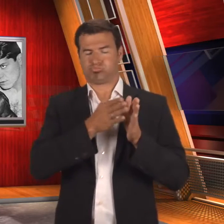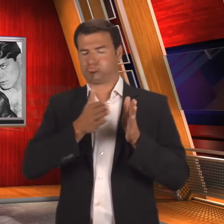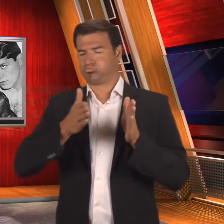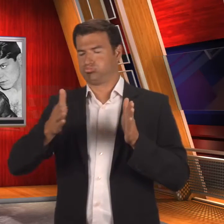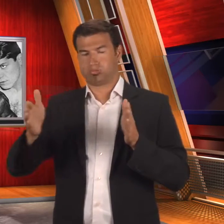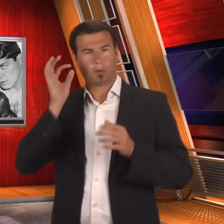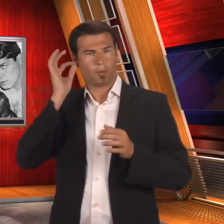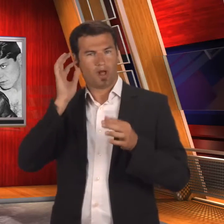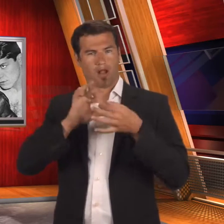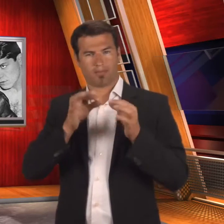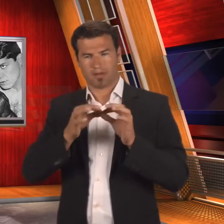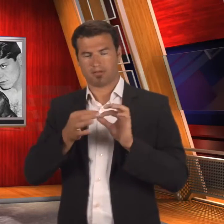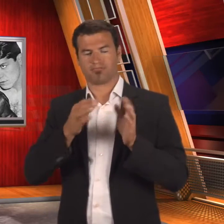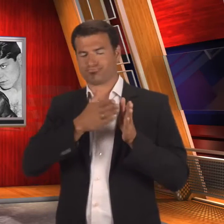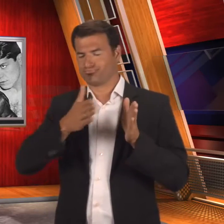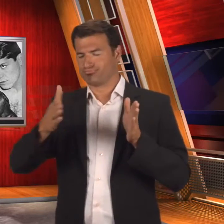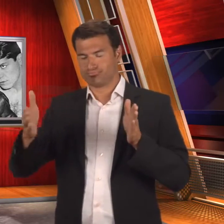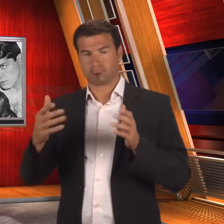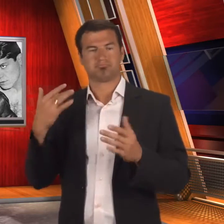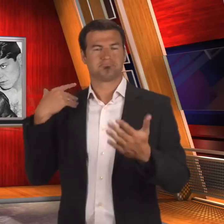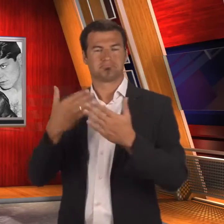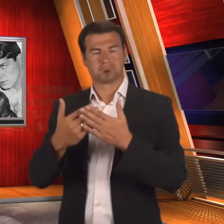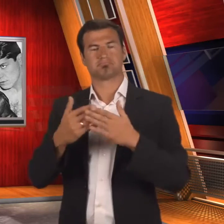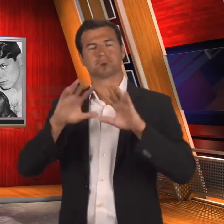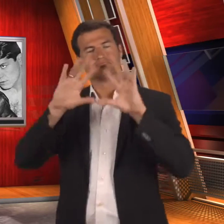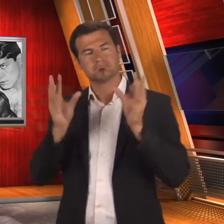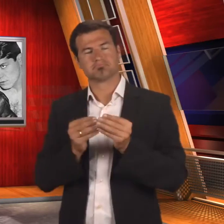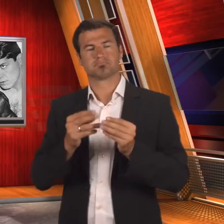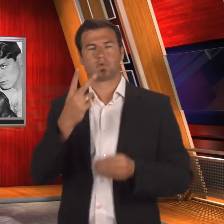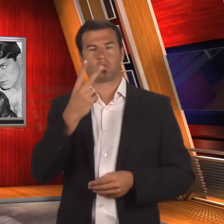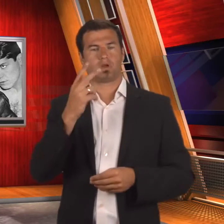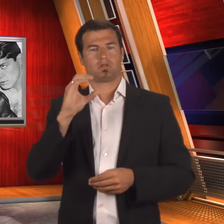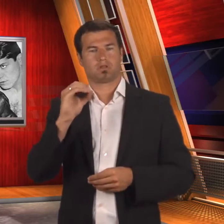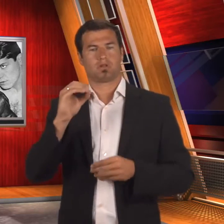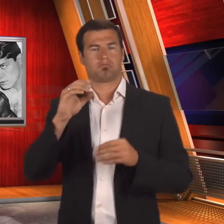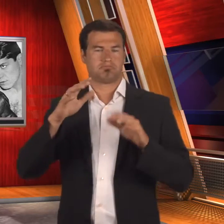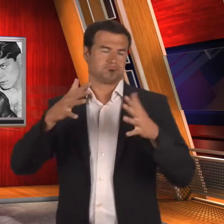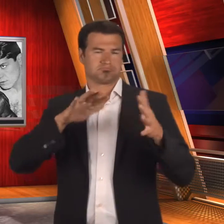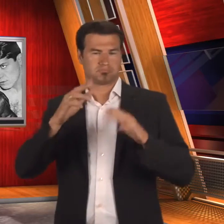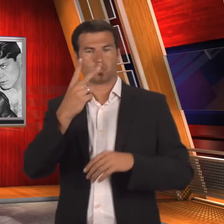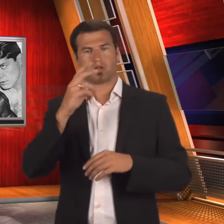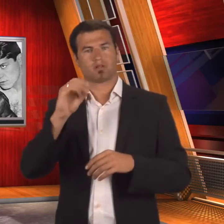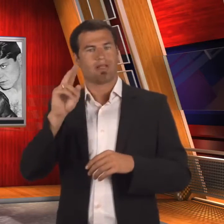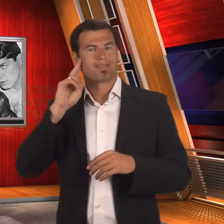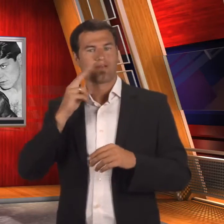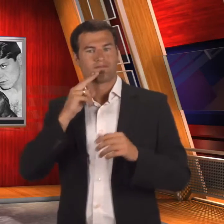Approximately 20 Deaf athletes have competed in the